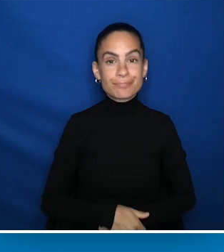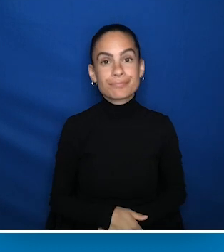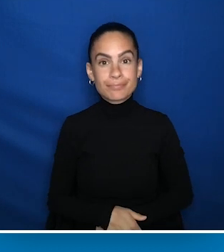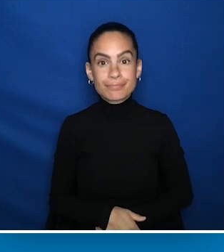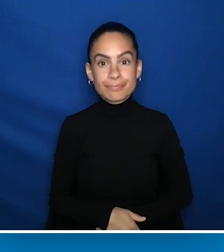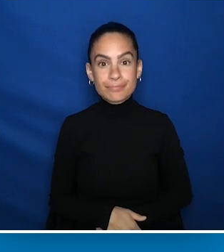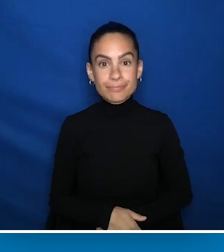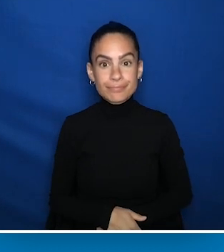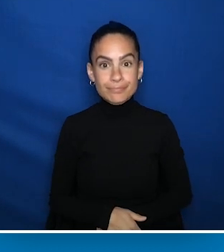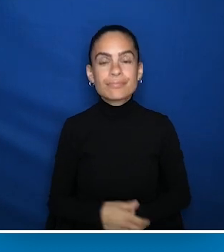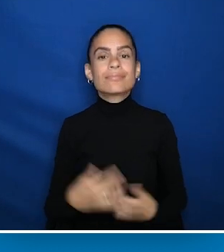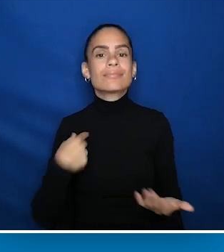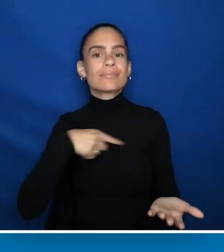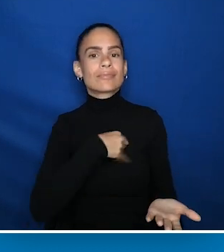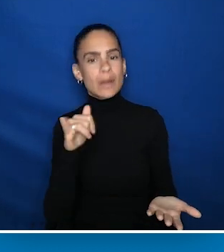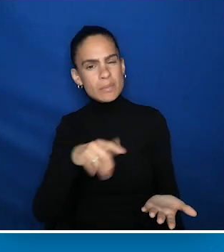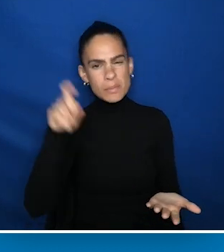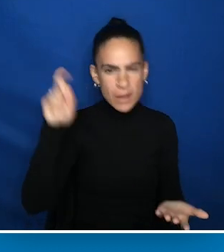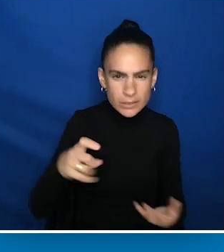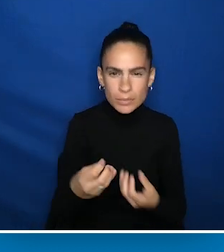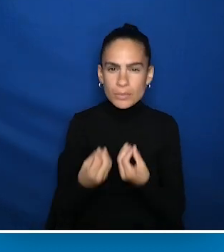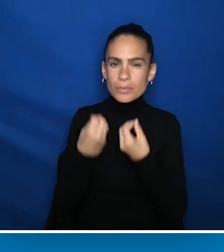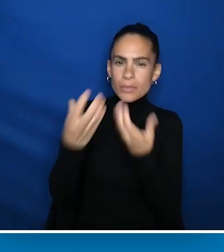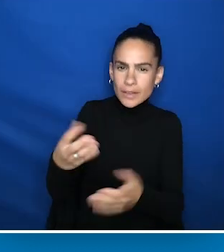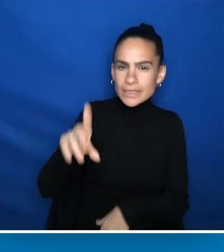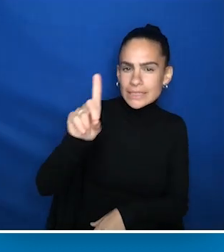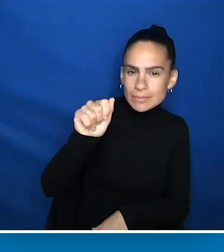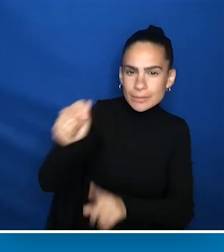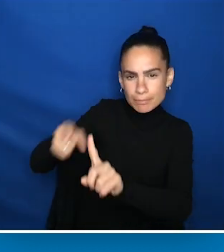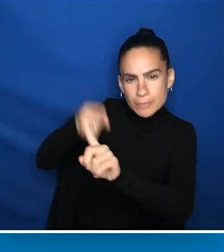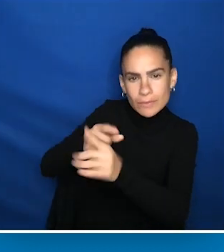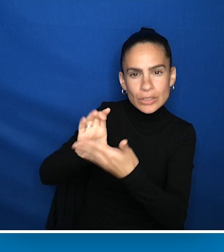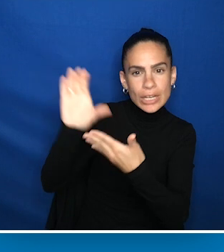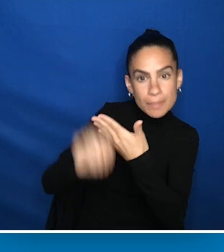We must also look to provide disability-specific curricula in undergraduate and graduate